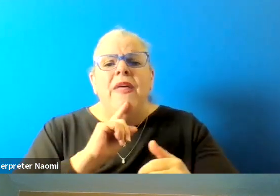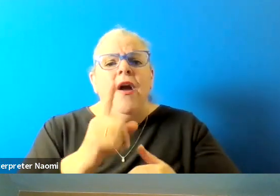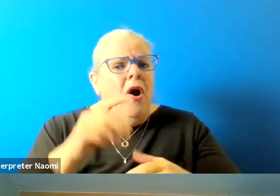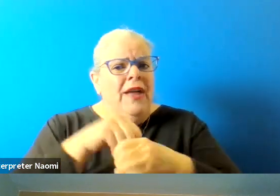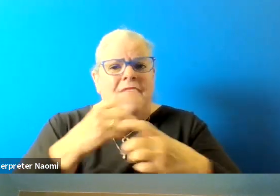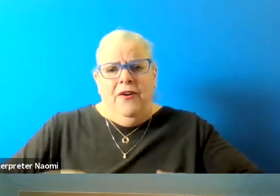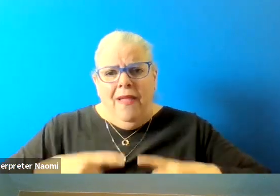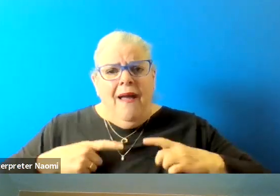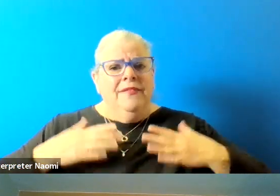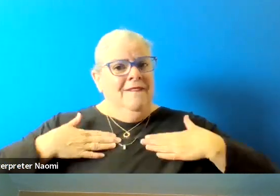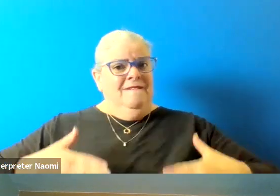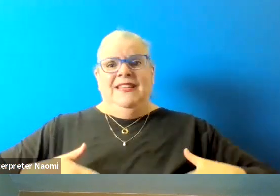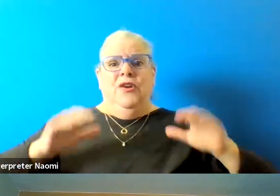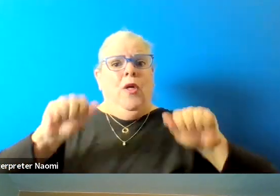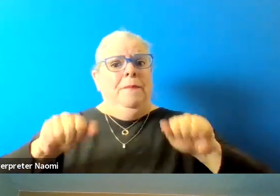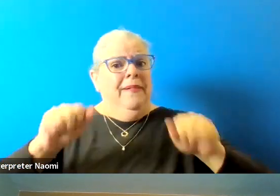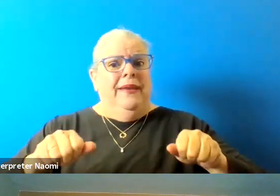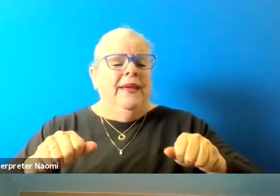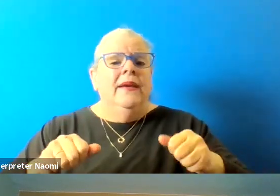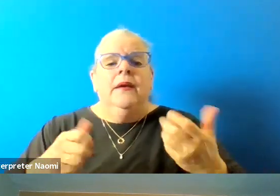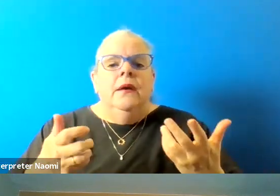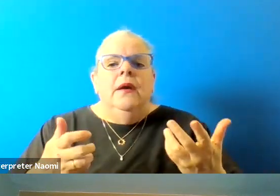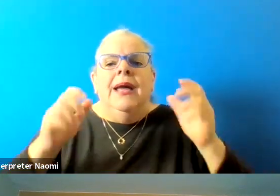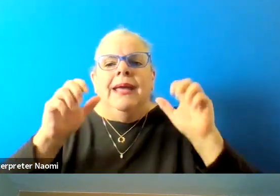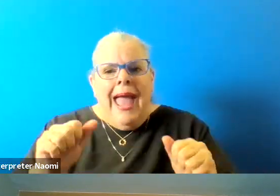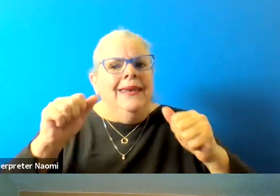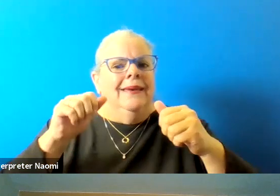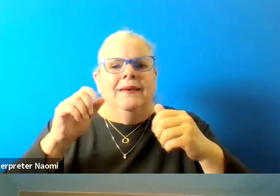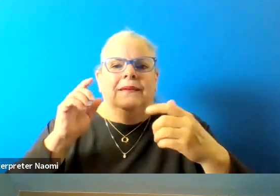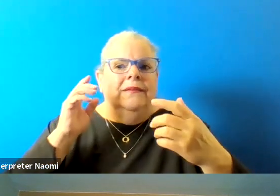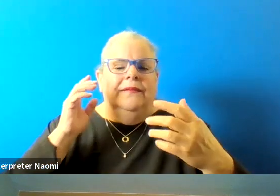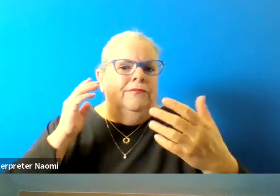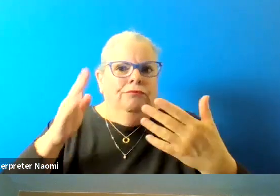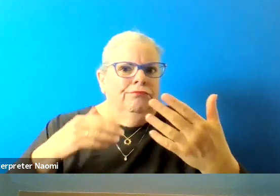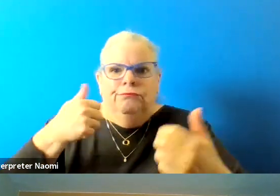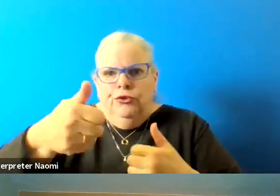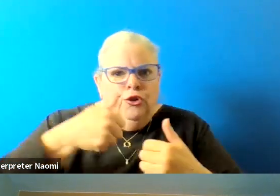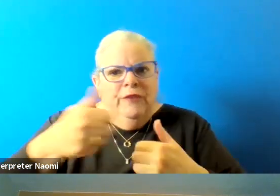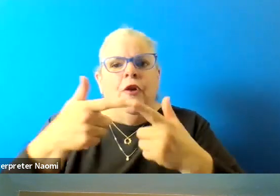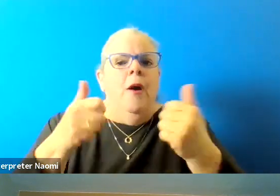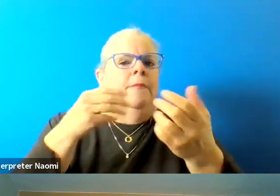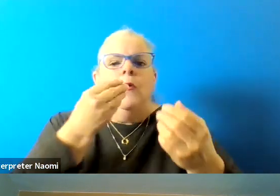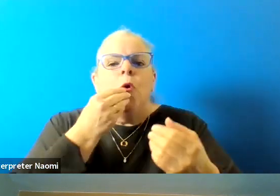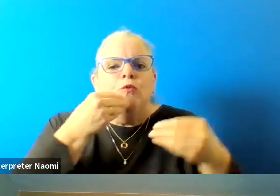or their physical status, can get to and from the grocery store, their doctor, whatever.